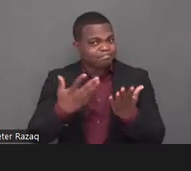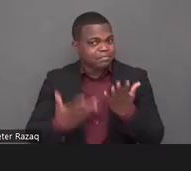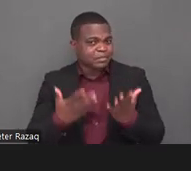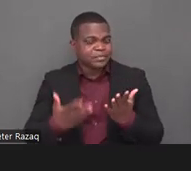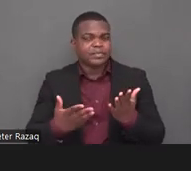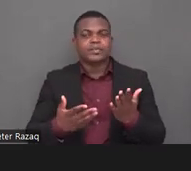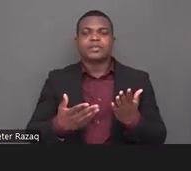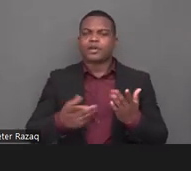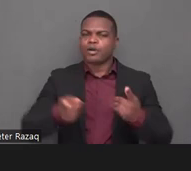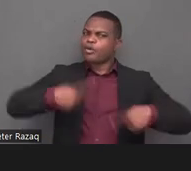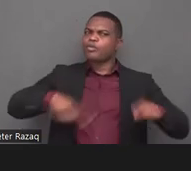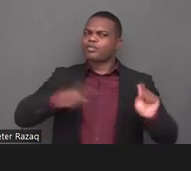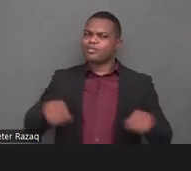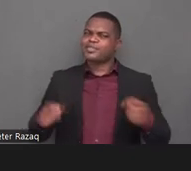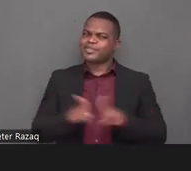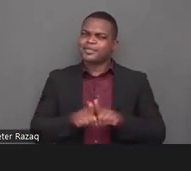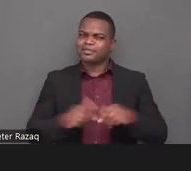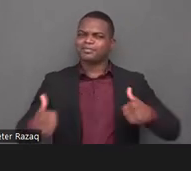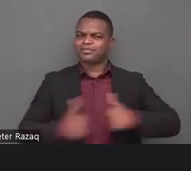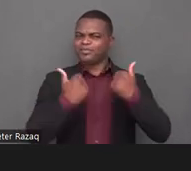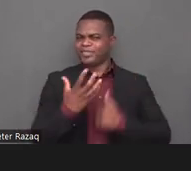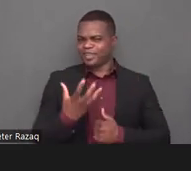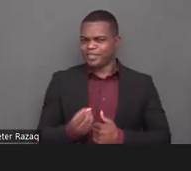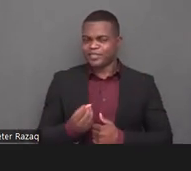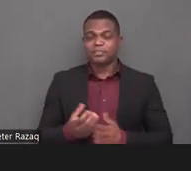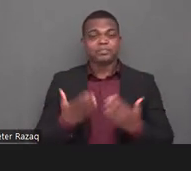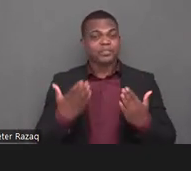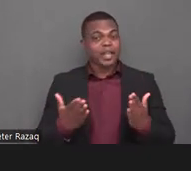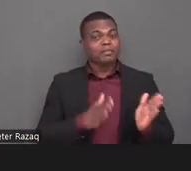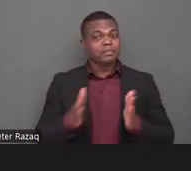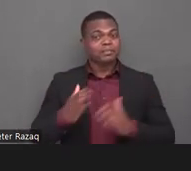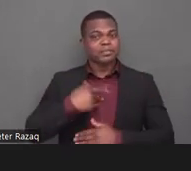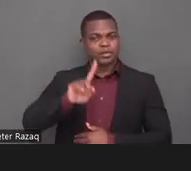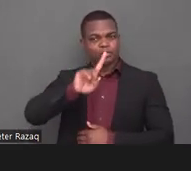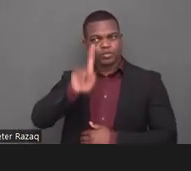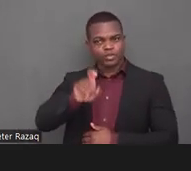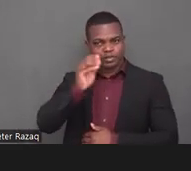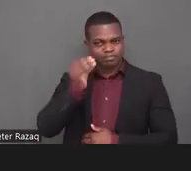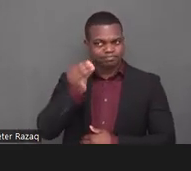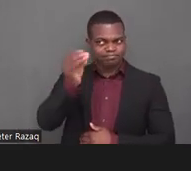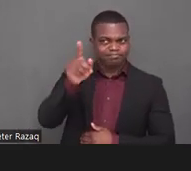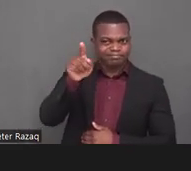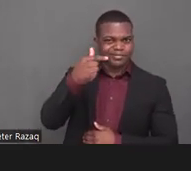legislations worldwide have struggled with little success in harmonizing legislations to repeal